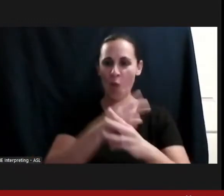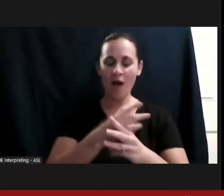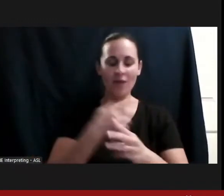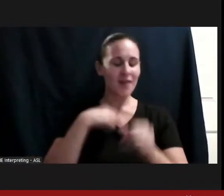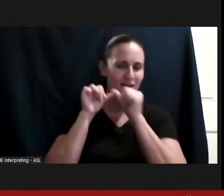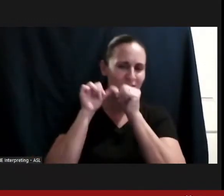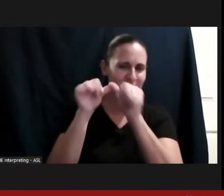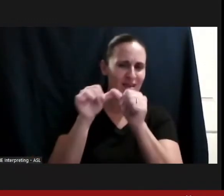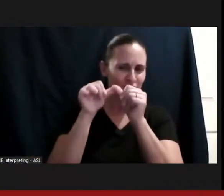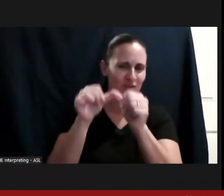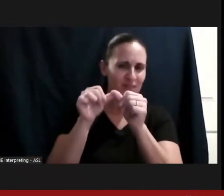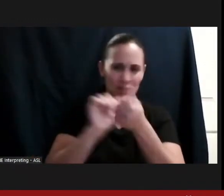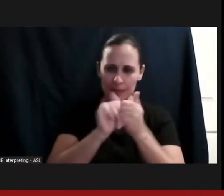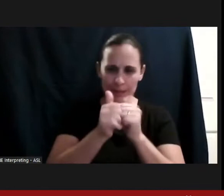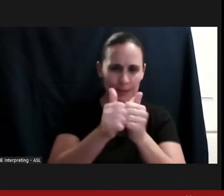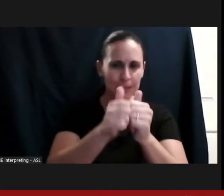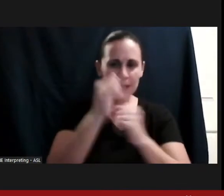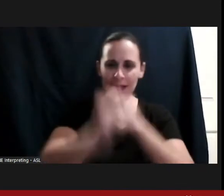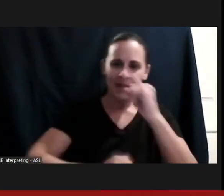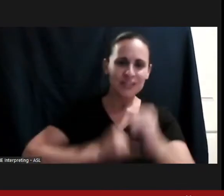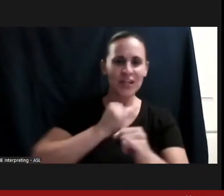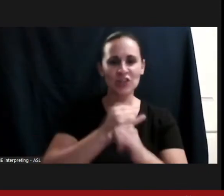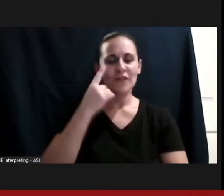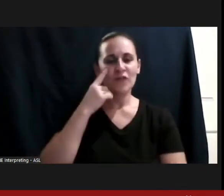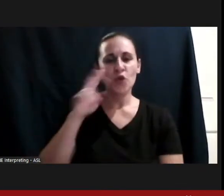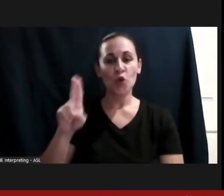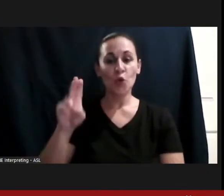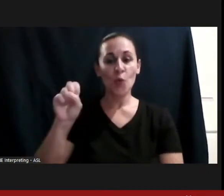internationally for the US Paralympic team for about 10 years.